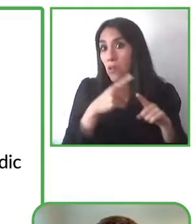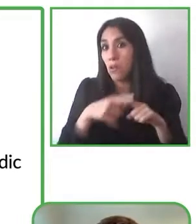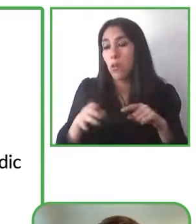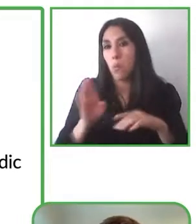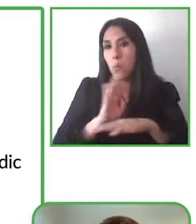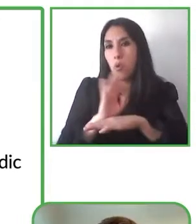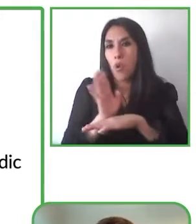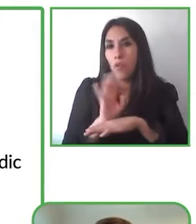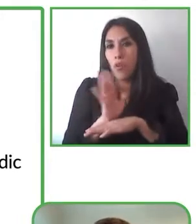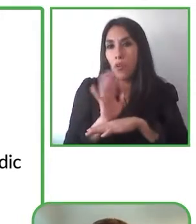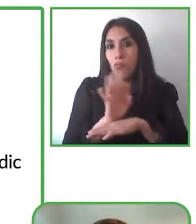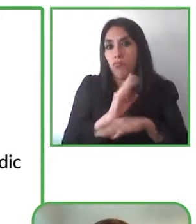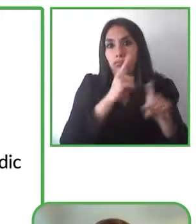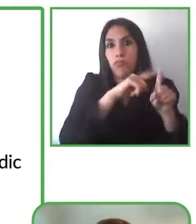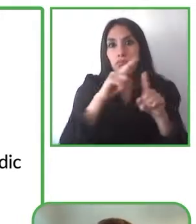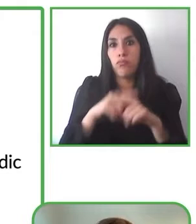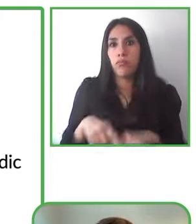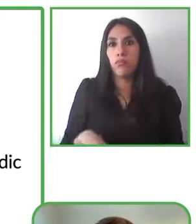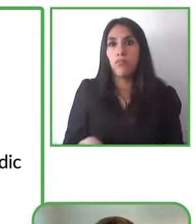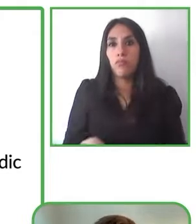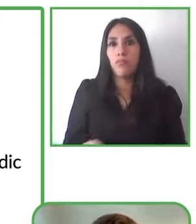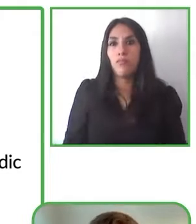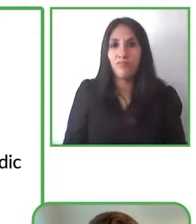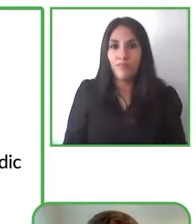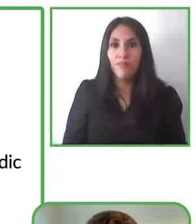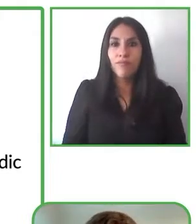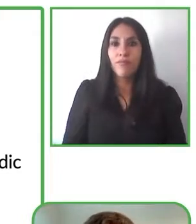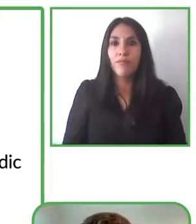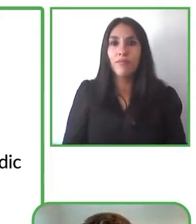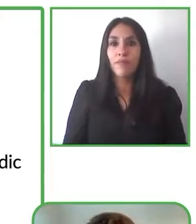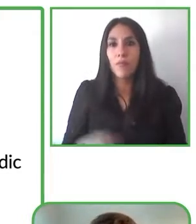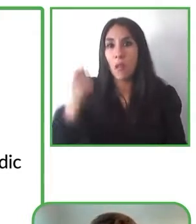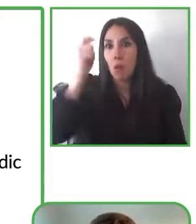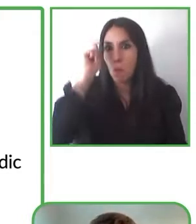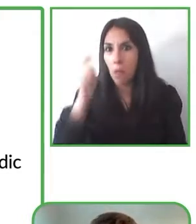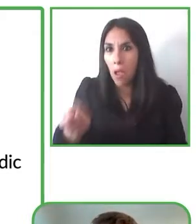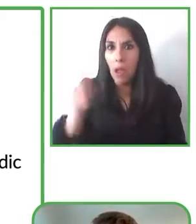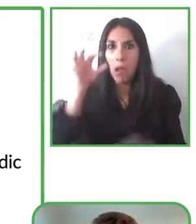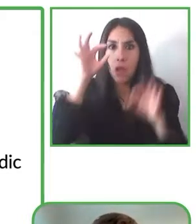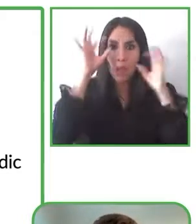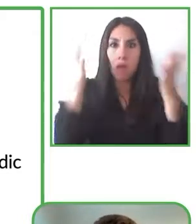movie and in our app, you press play and then we have some audio synchronization algorithms